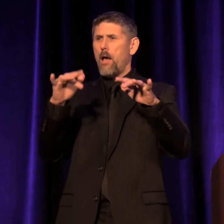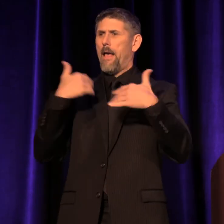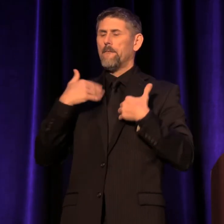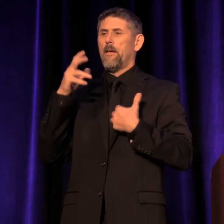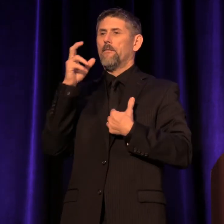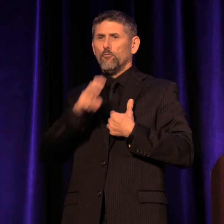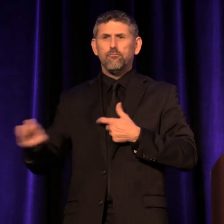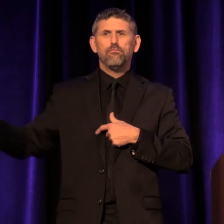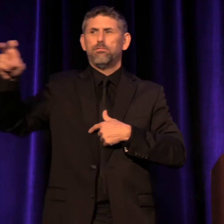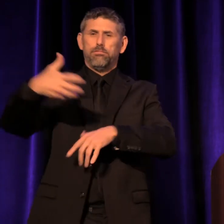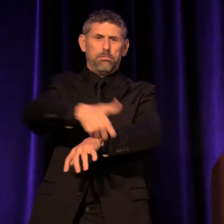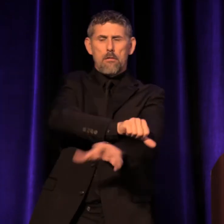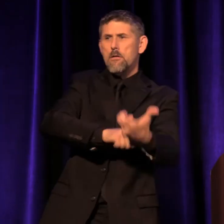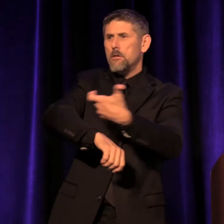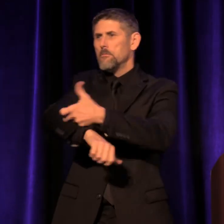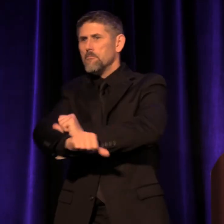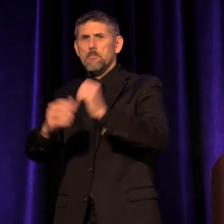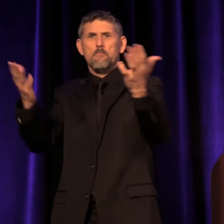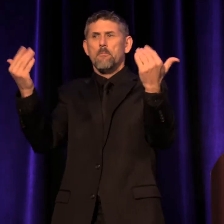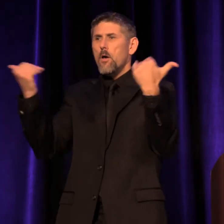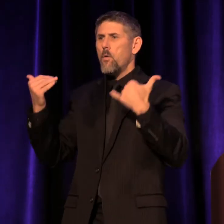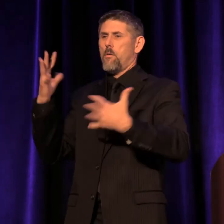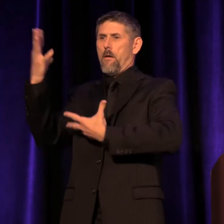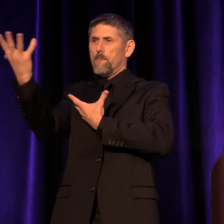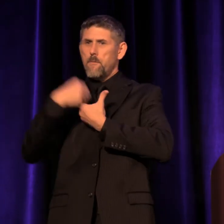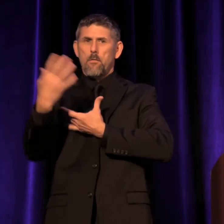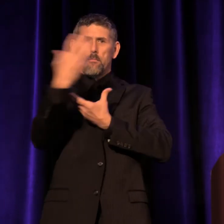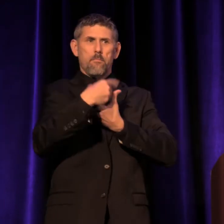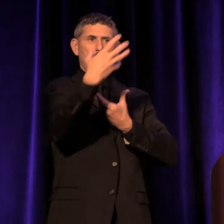to roll up their sleeves, engage in maker culture,